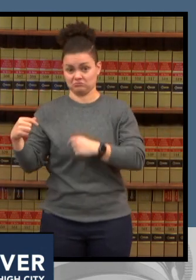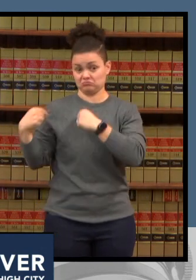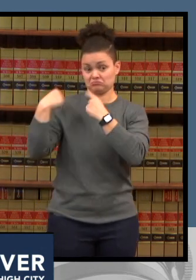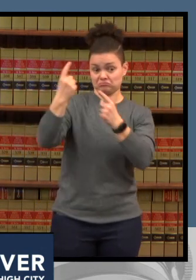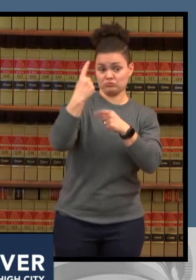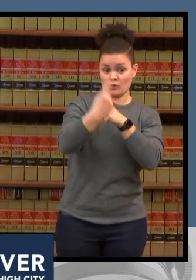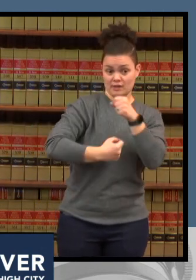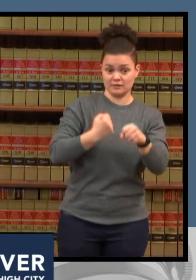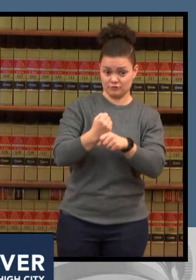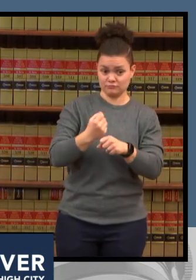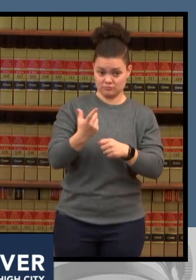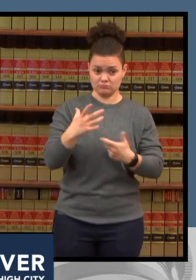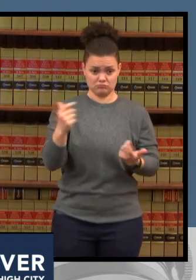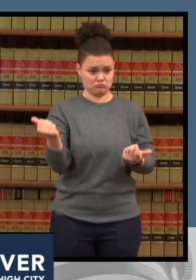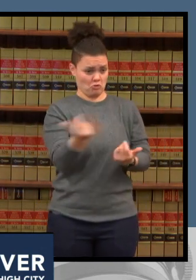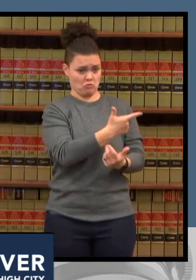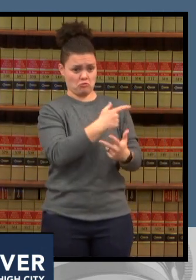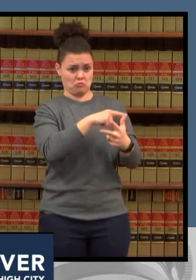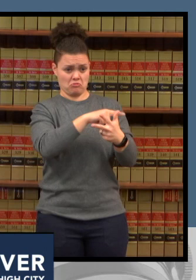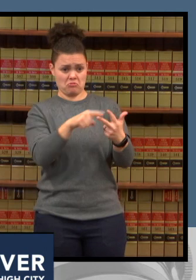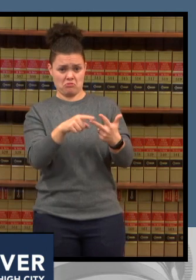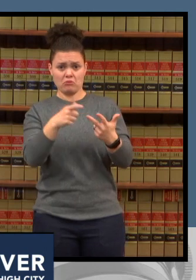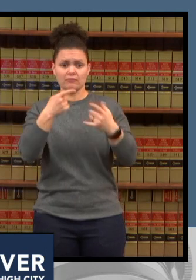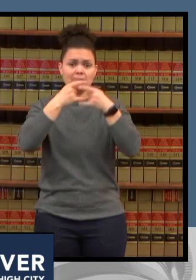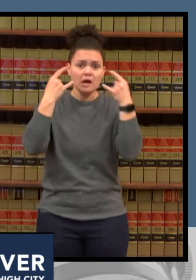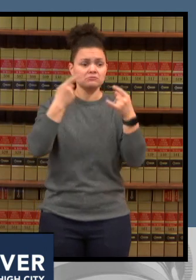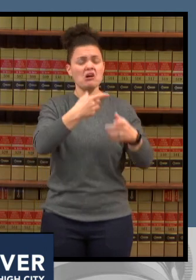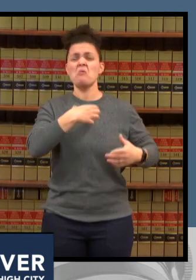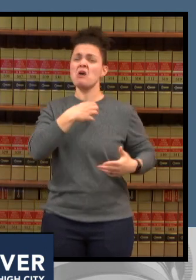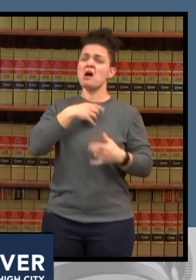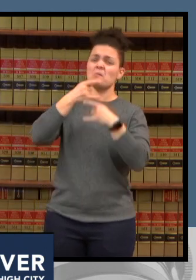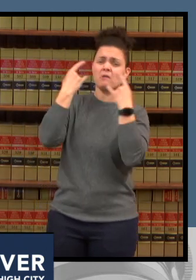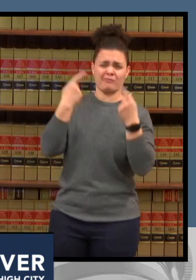kids complained about wearing masks but when they've had to stay at home because schools have